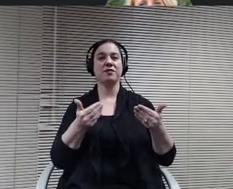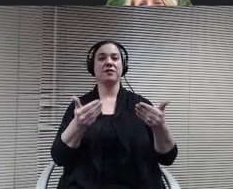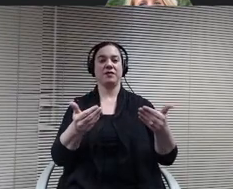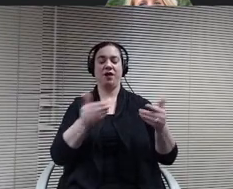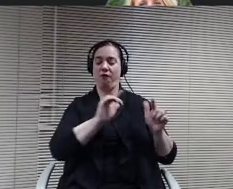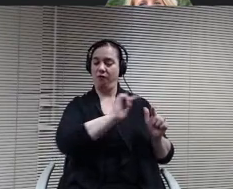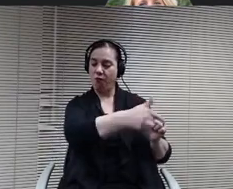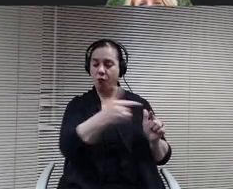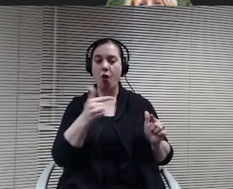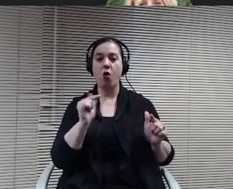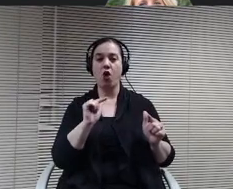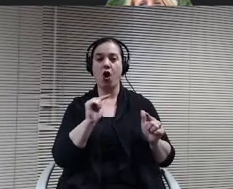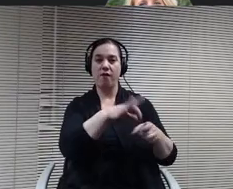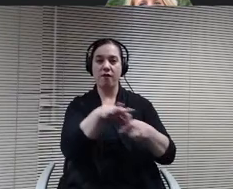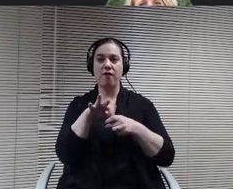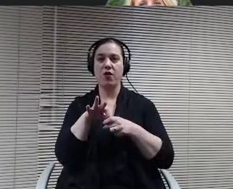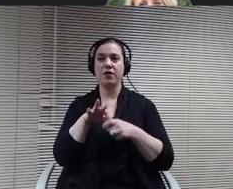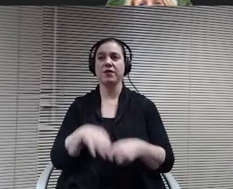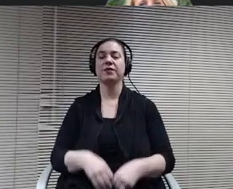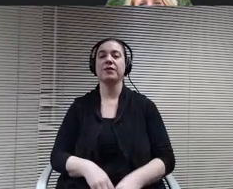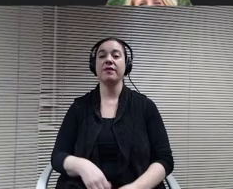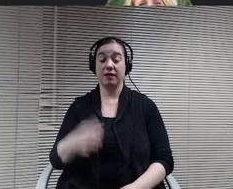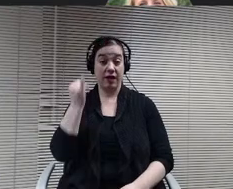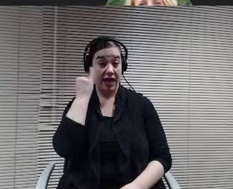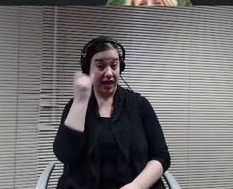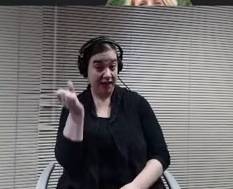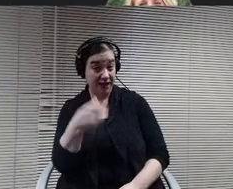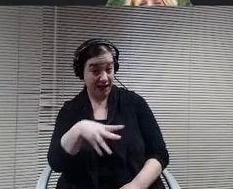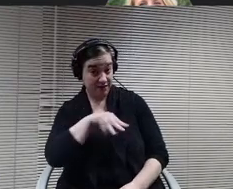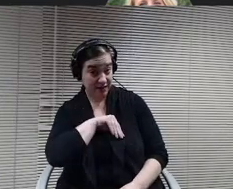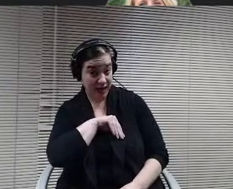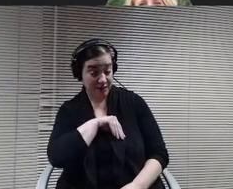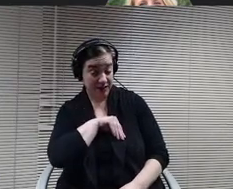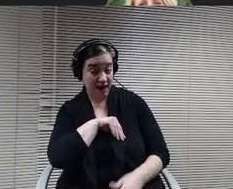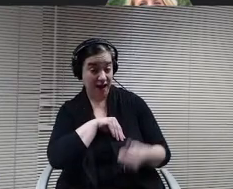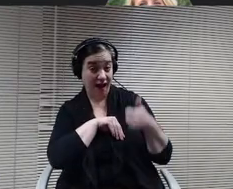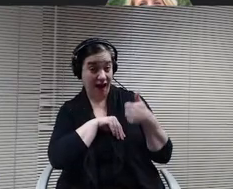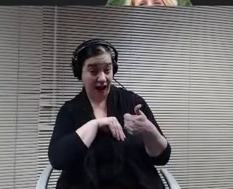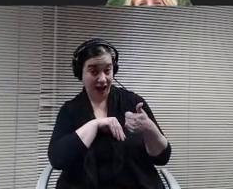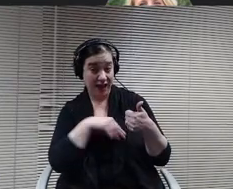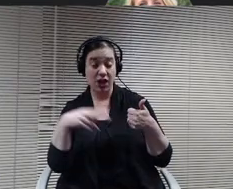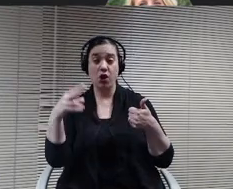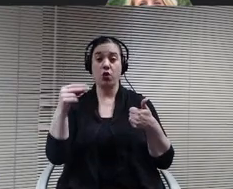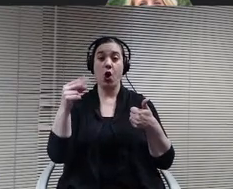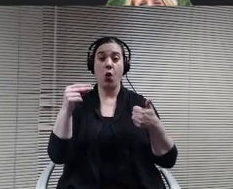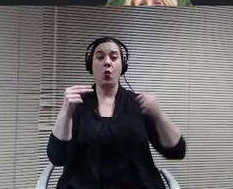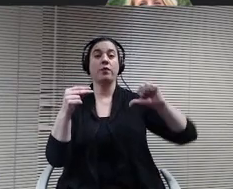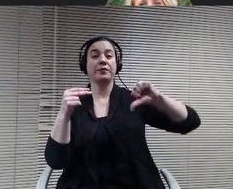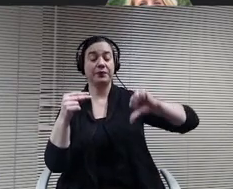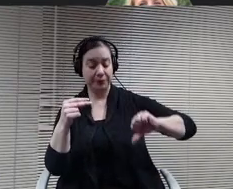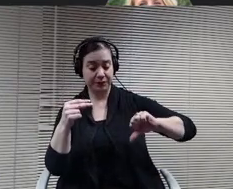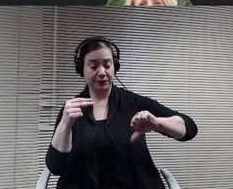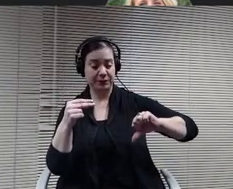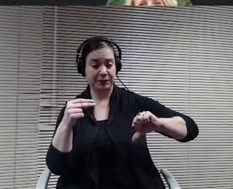Four members, if in favor, please say I oppose. Nay, if you wish to abstain, please say I abstained. Board member Ambrose